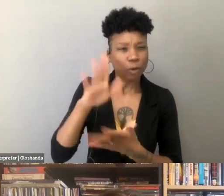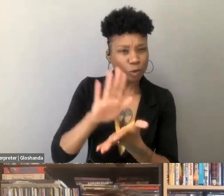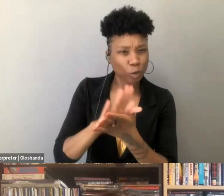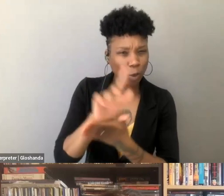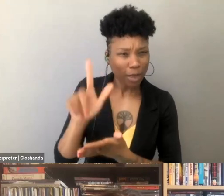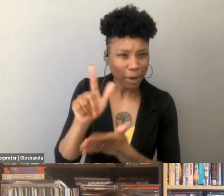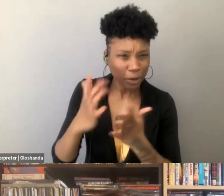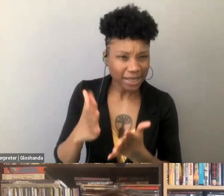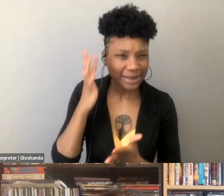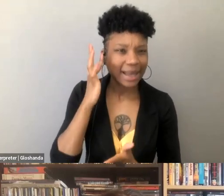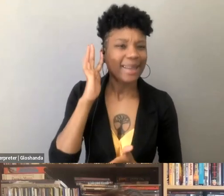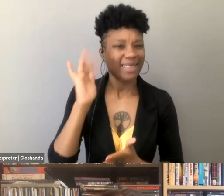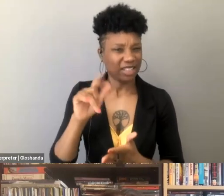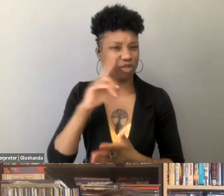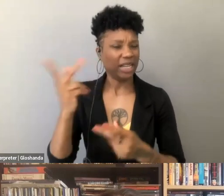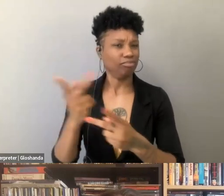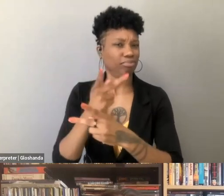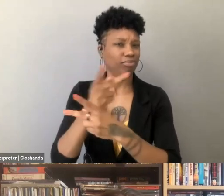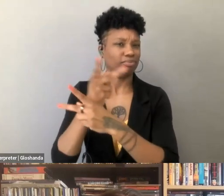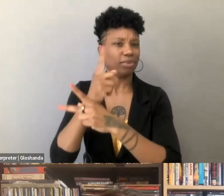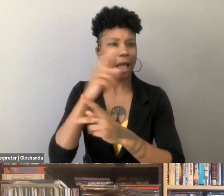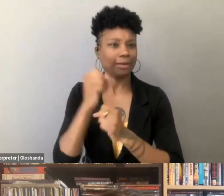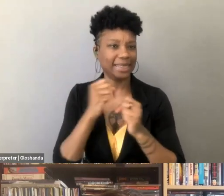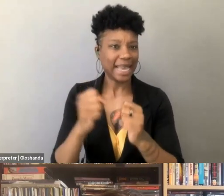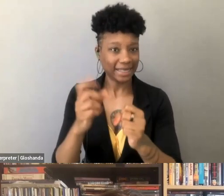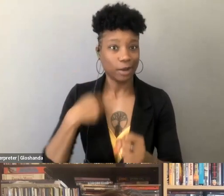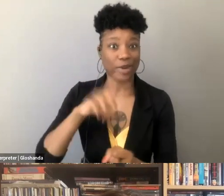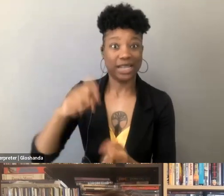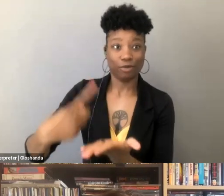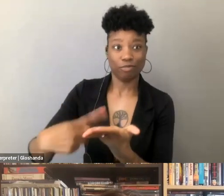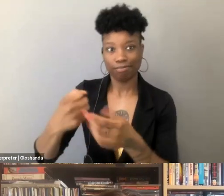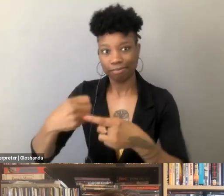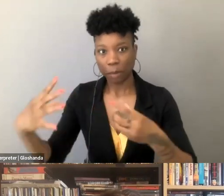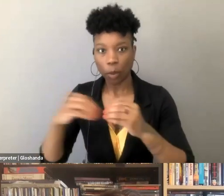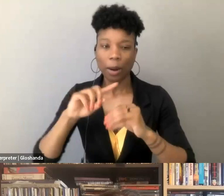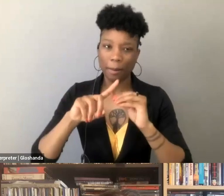probably is a conversation to pick up on, but it really is, you know, I think a sort of Comstock Renaissance on the right